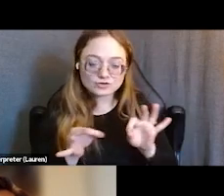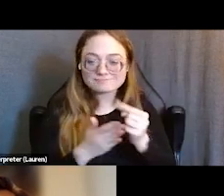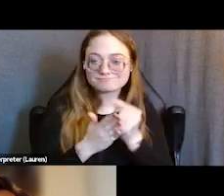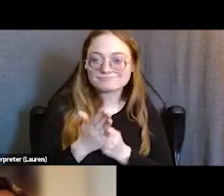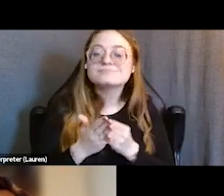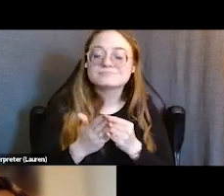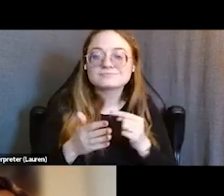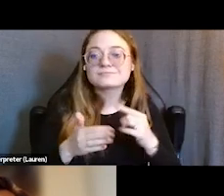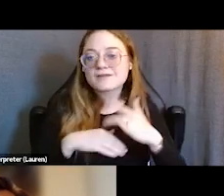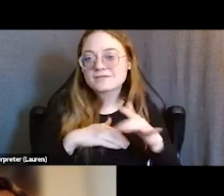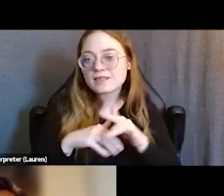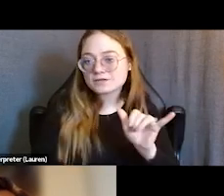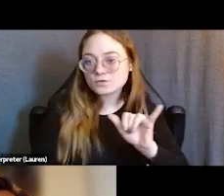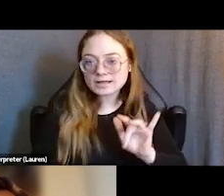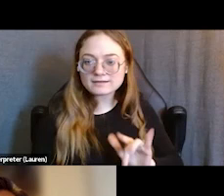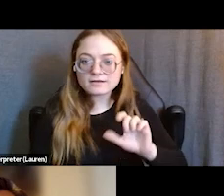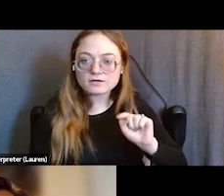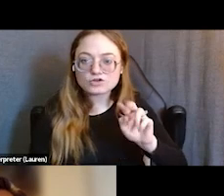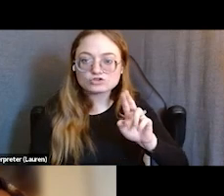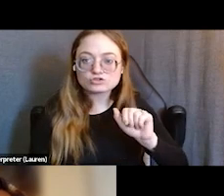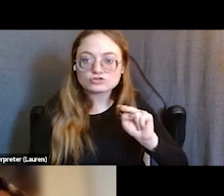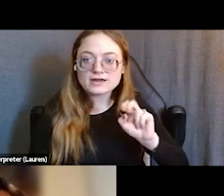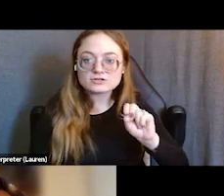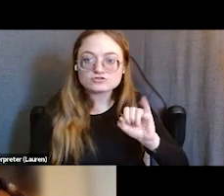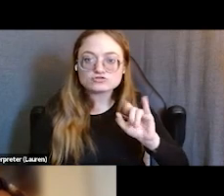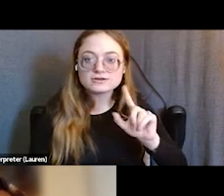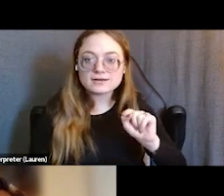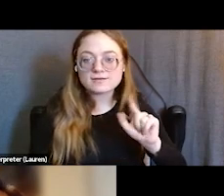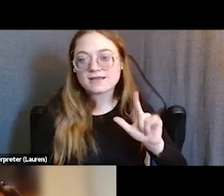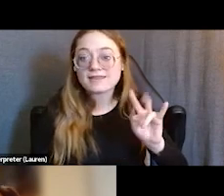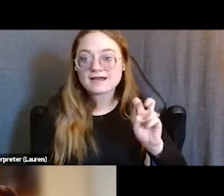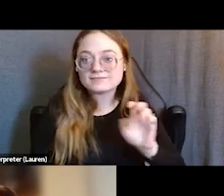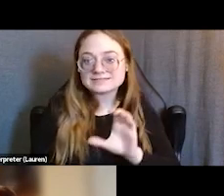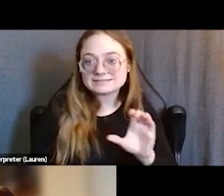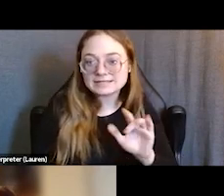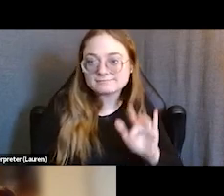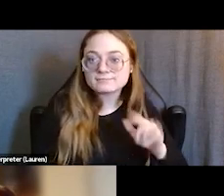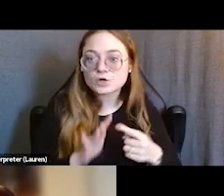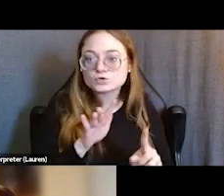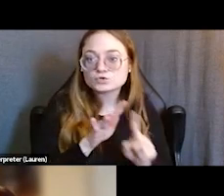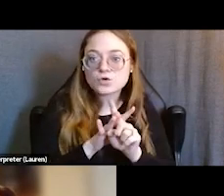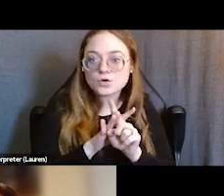if you click transcript, Live Transcript CC, and then select Show Subtitle.